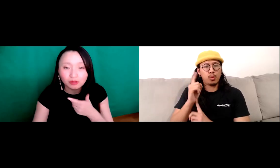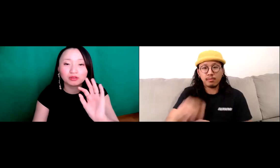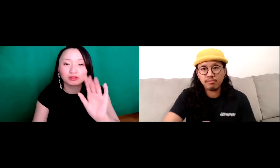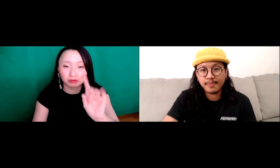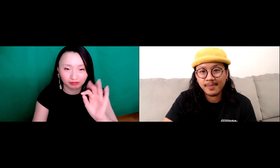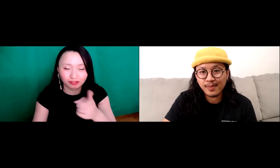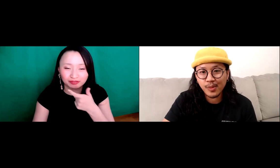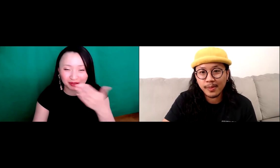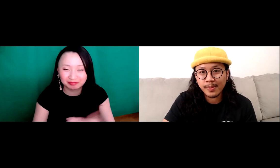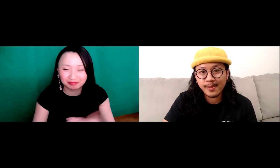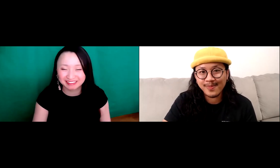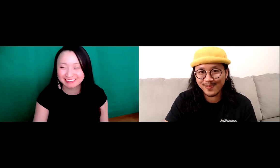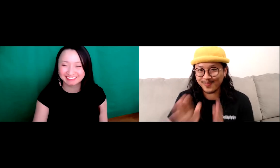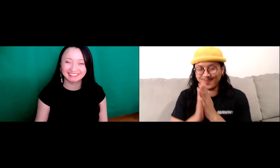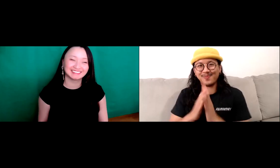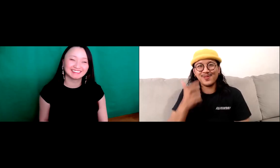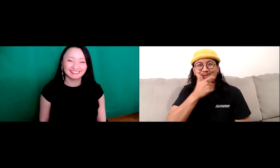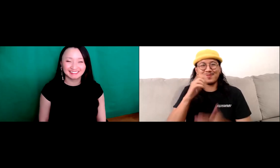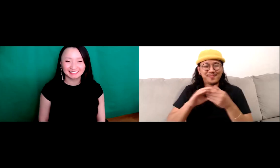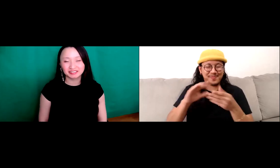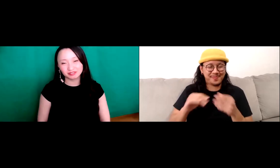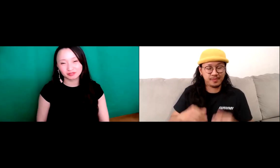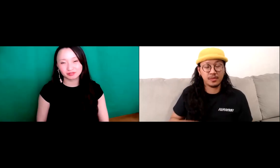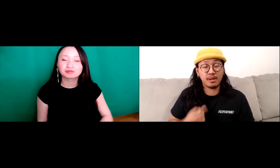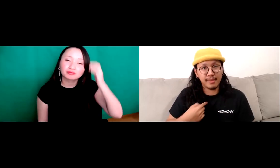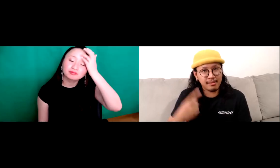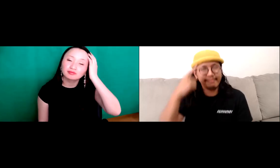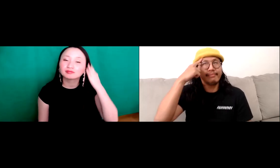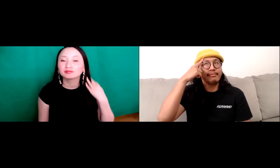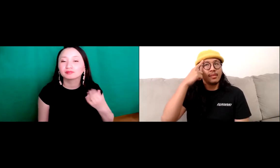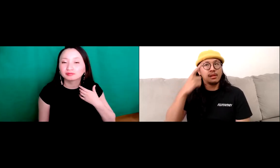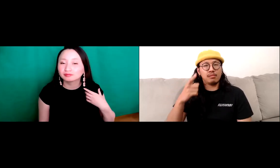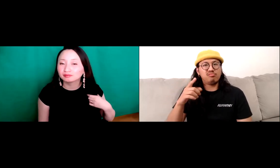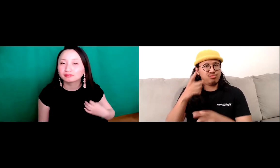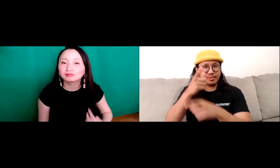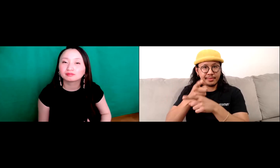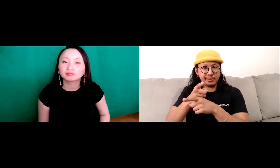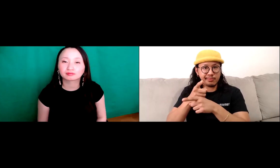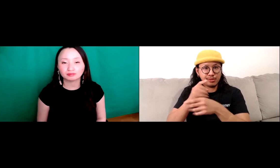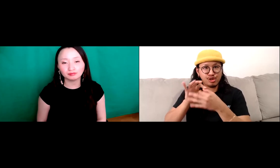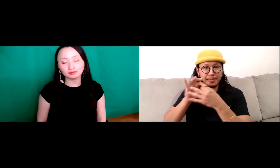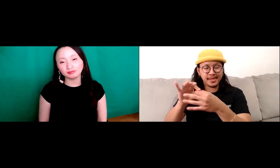ourselves. So this is Joey speaking.